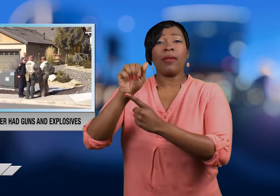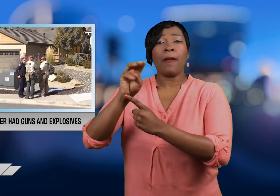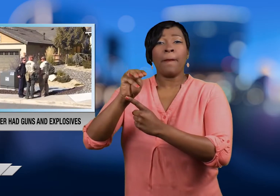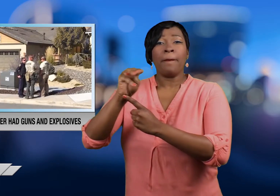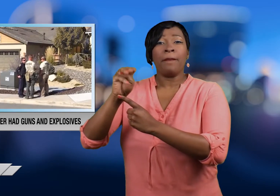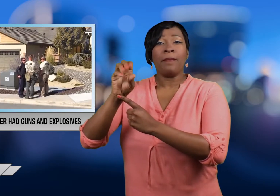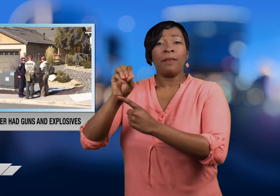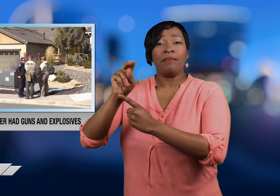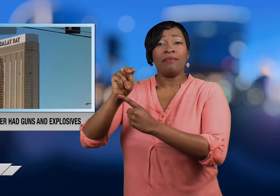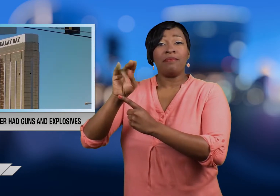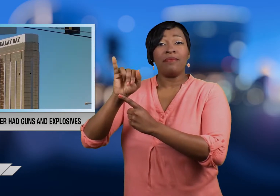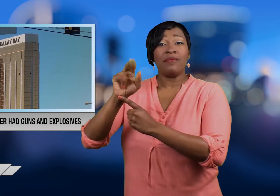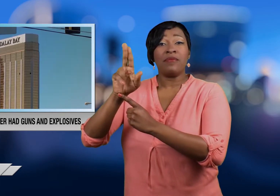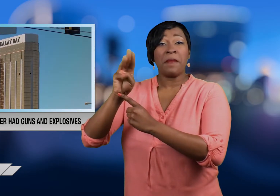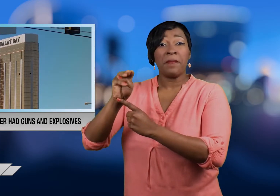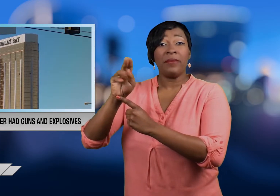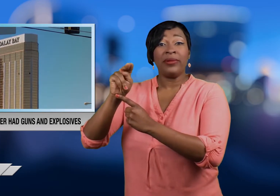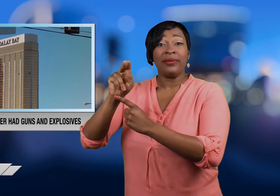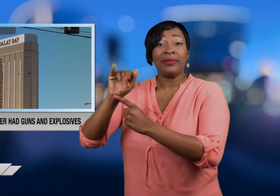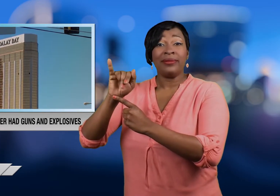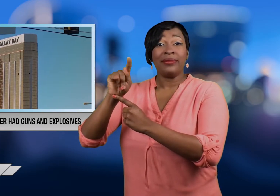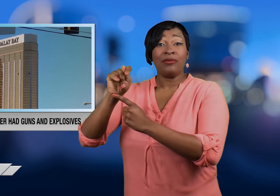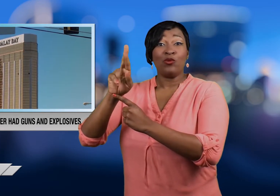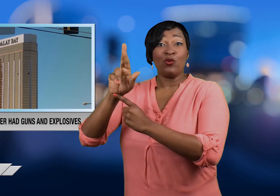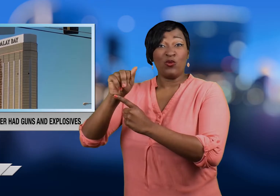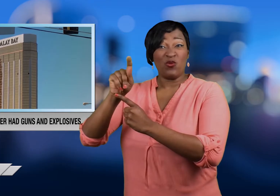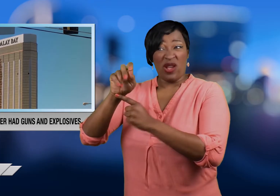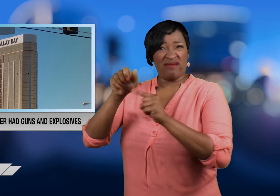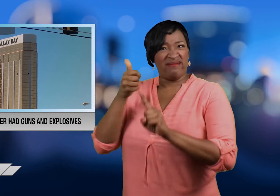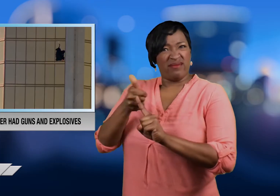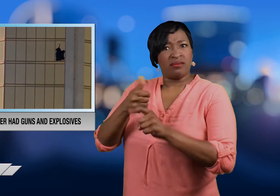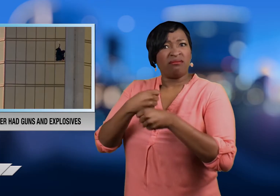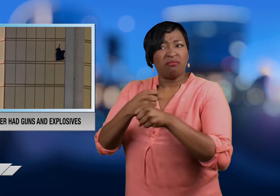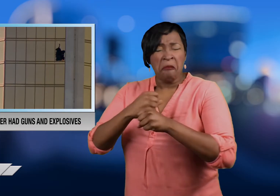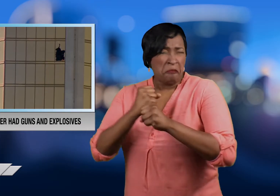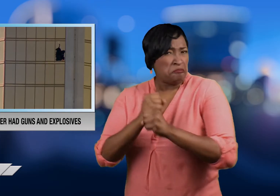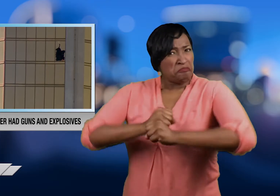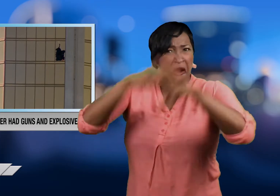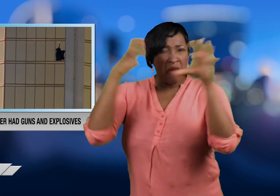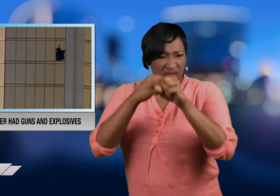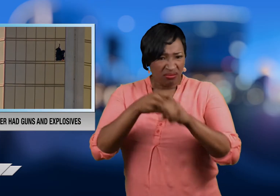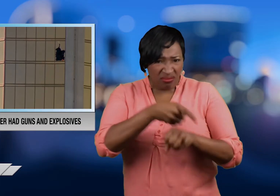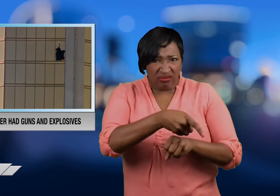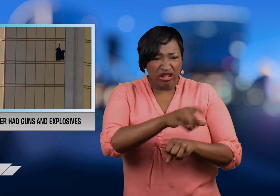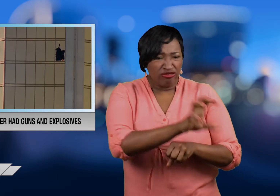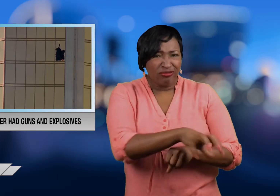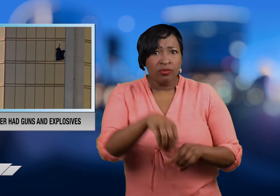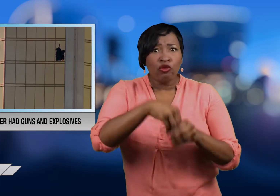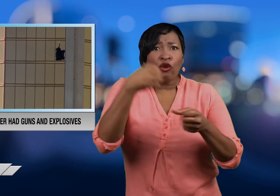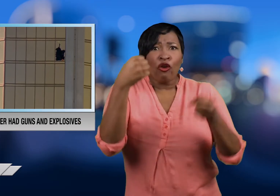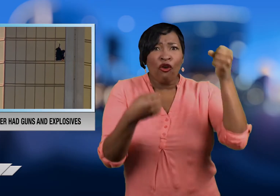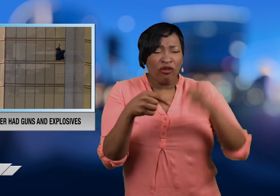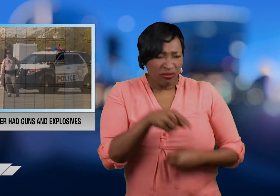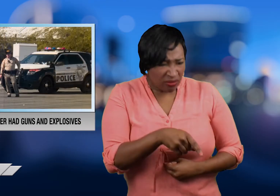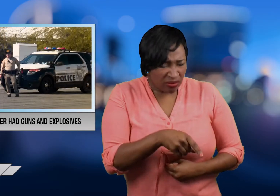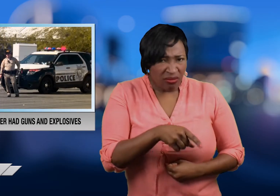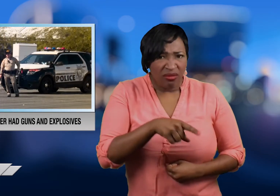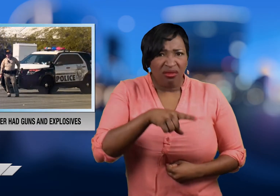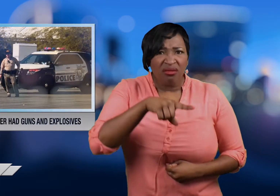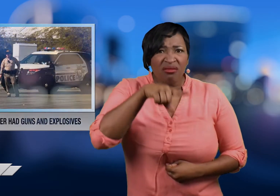several pounds of ammonium nitrate. It is used to make bombs. It was found in Paddock's car.